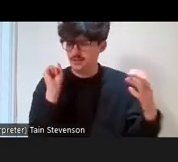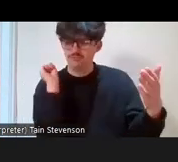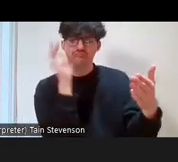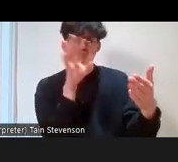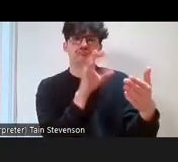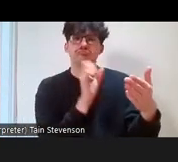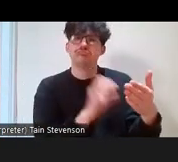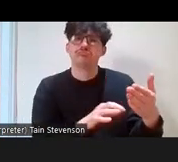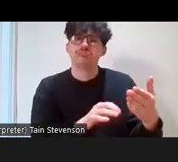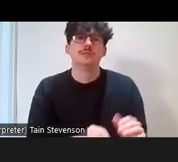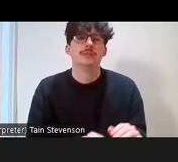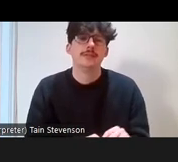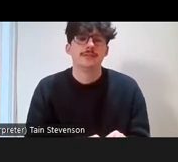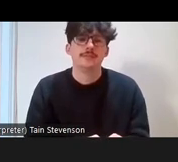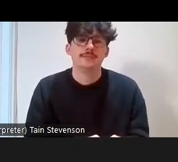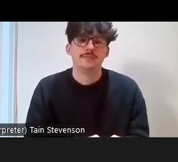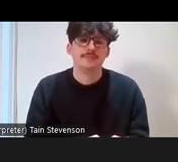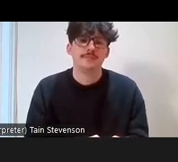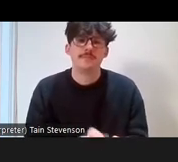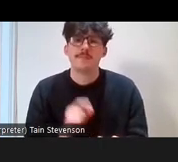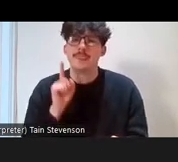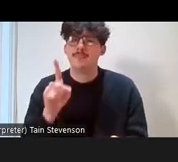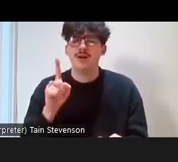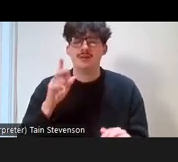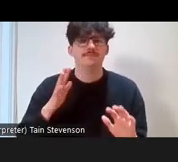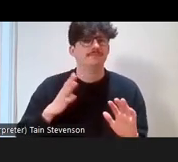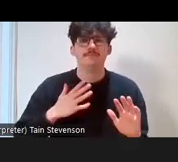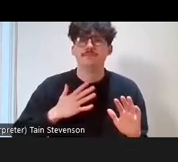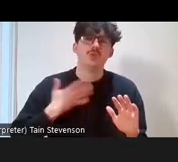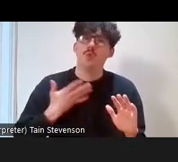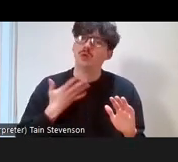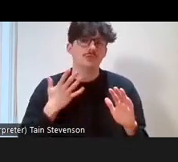word clouds, but we're not going to spend too much time on this but I just want to say this